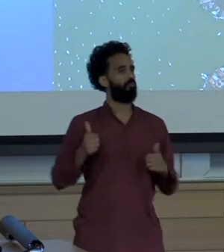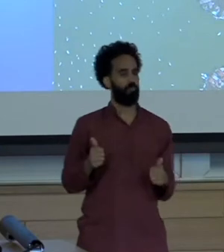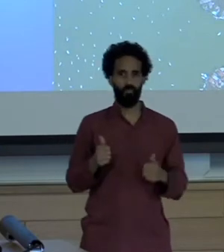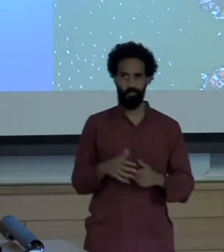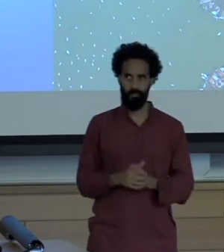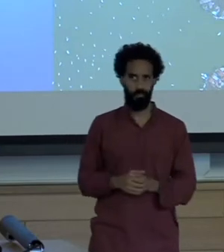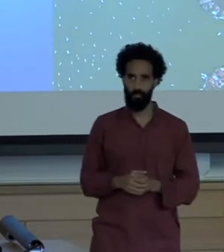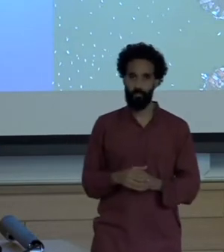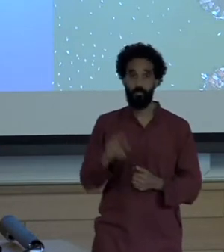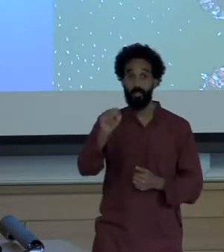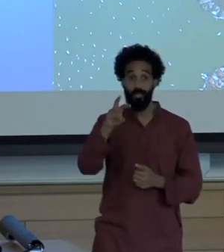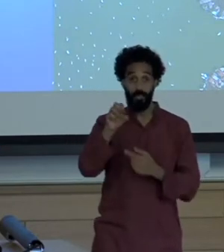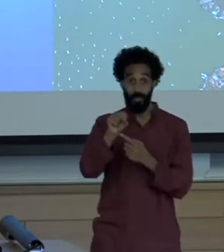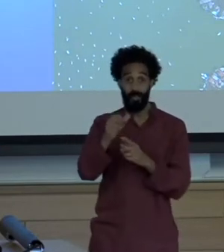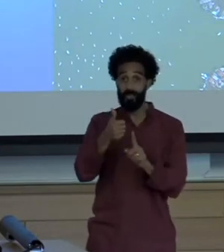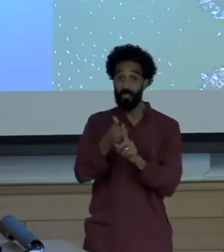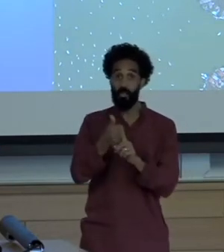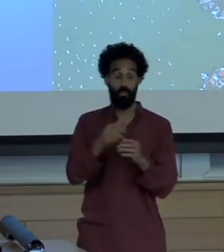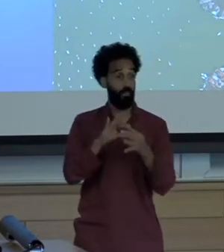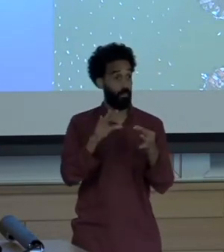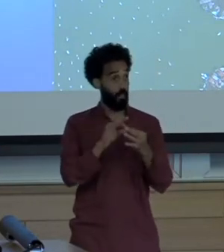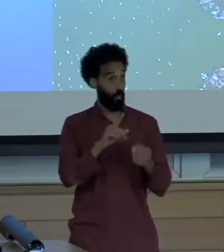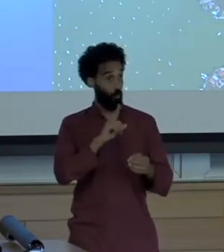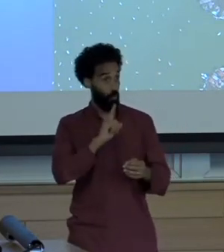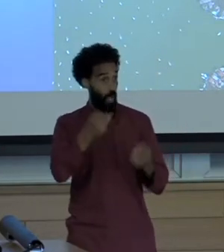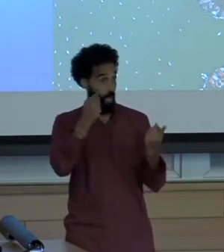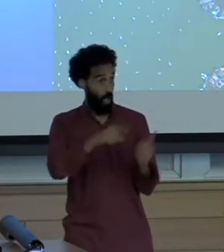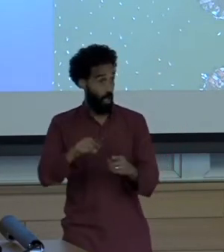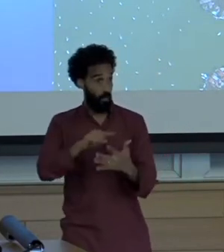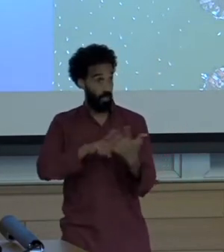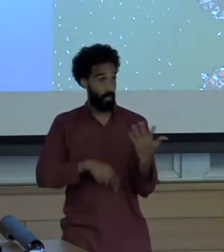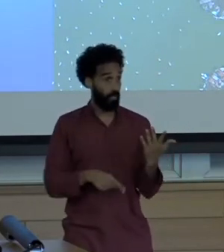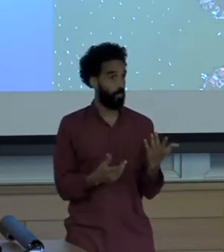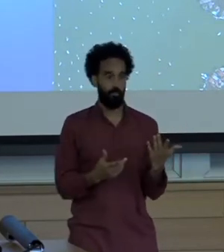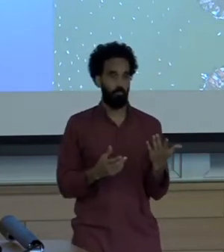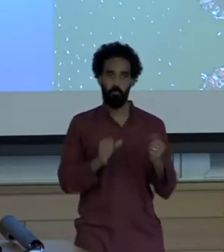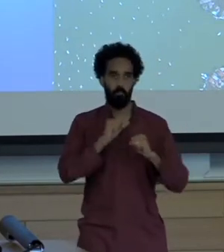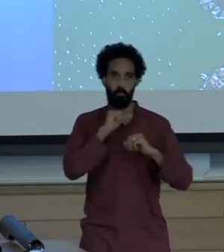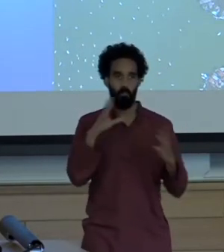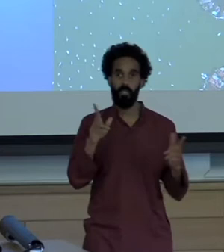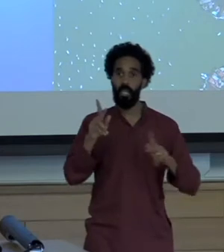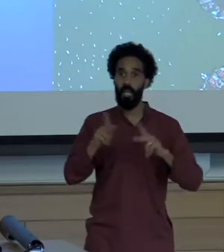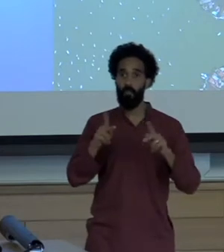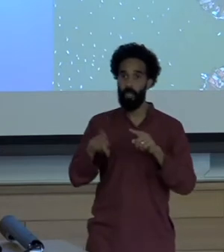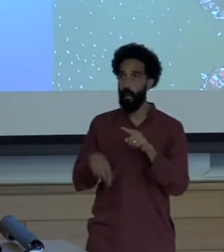News bags that rely on those elite voices repeat this mantra of business-as-usual